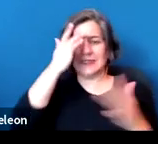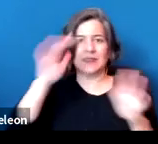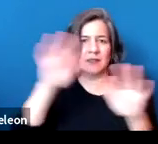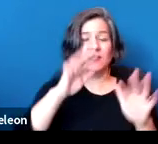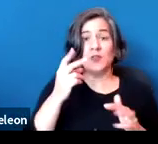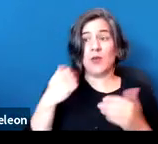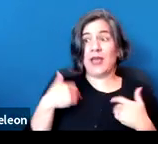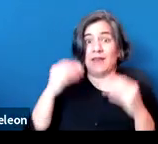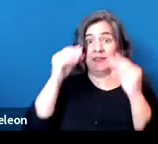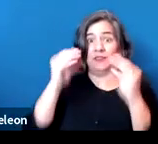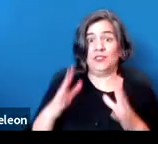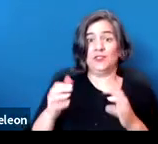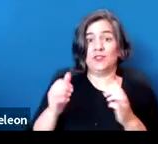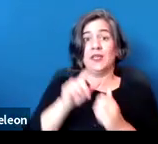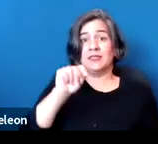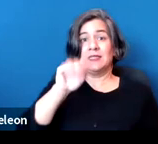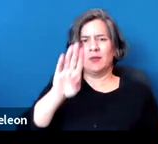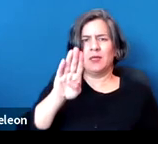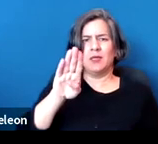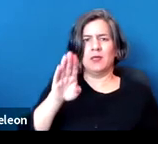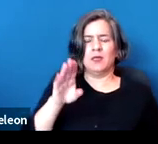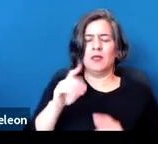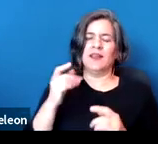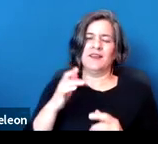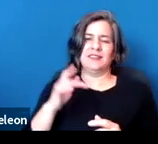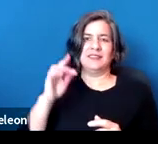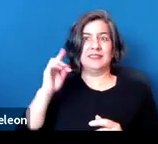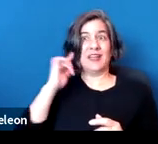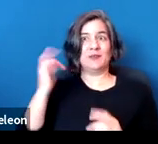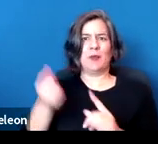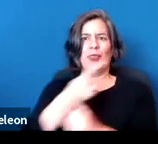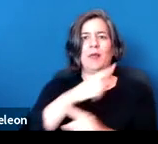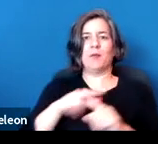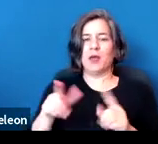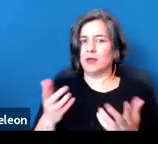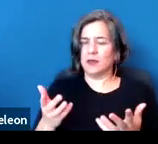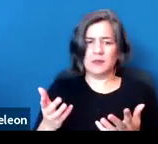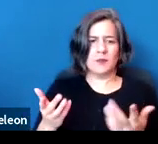And that sounds a little bit like a non sequitur, but what actually happened is that one